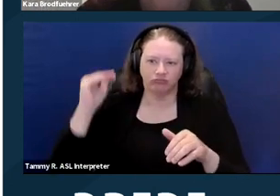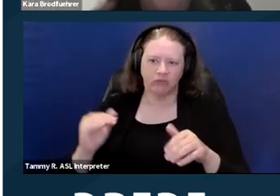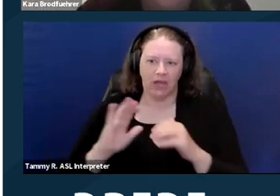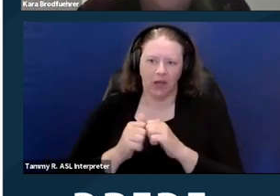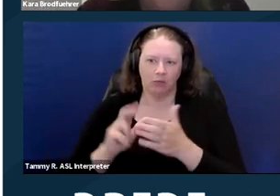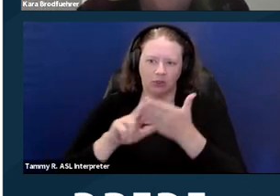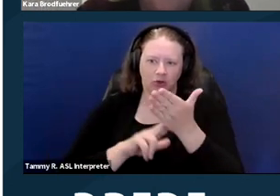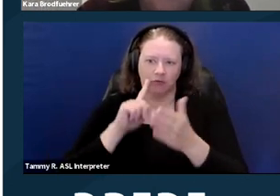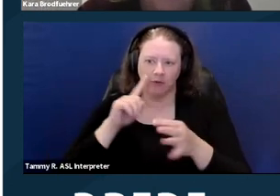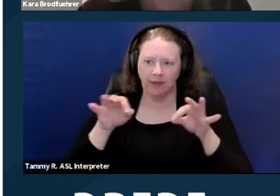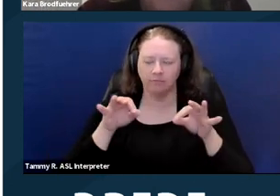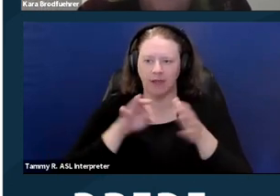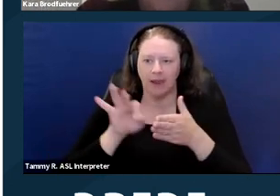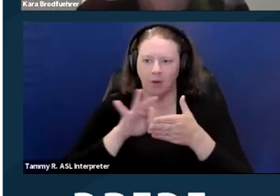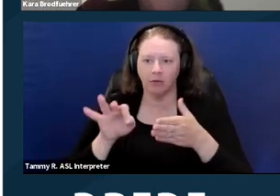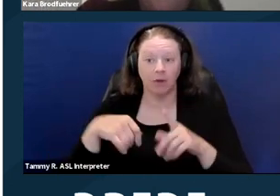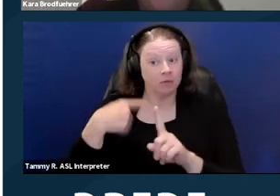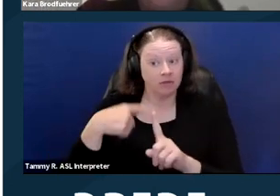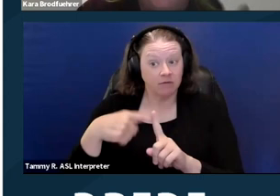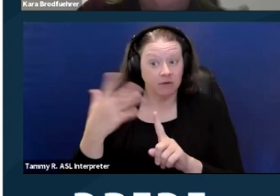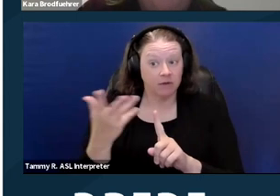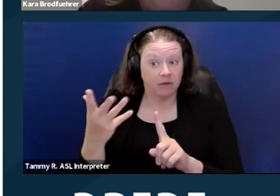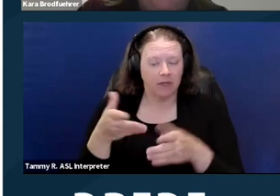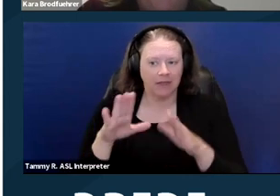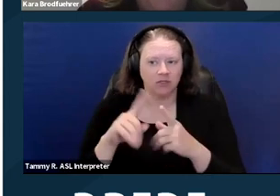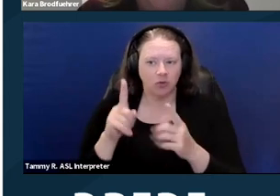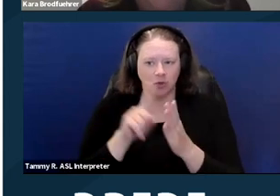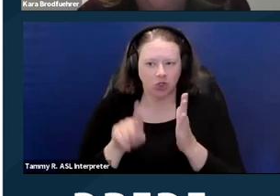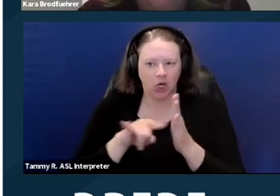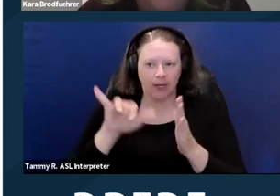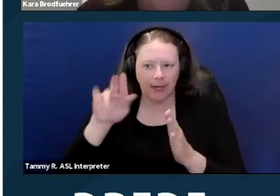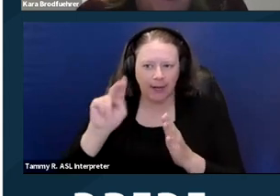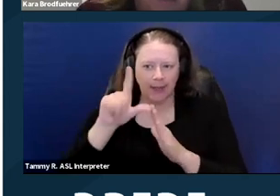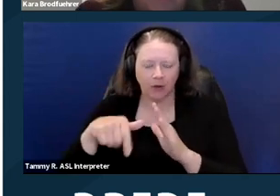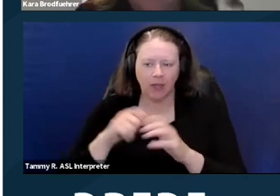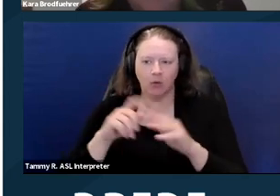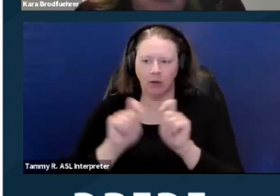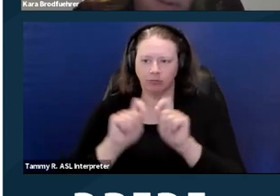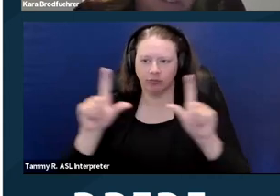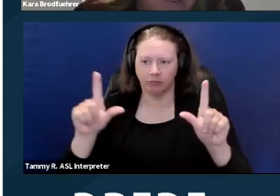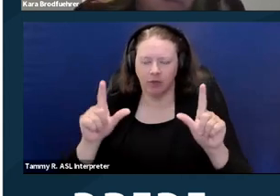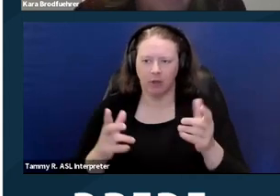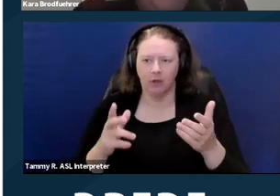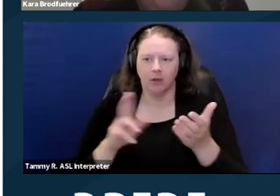The positive of the system is it lets you kind of check back in. Like you can log back in. It's kind of like an email system